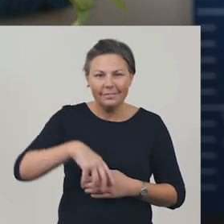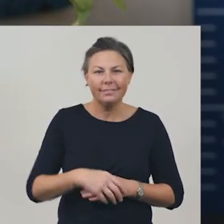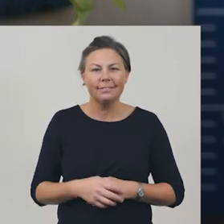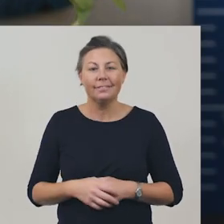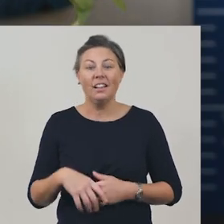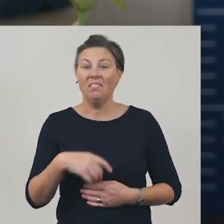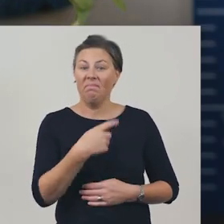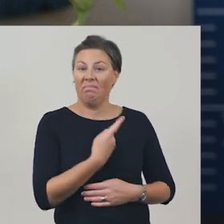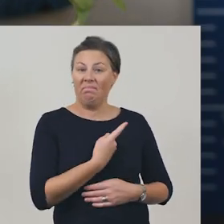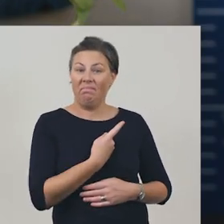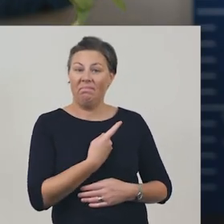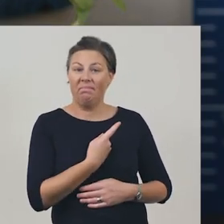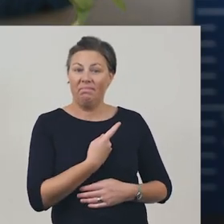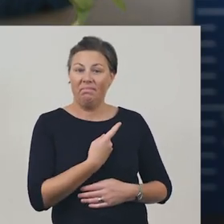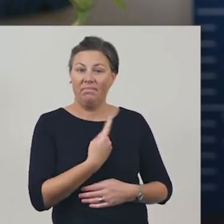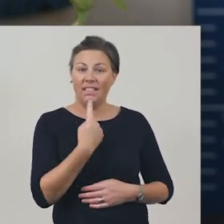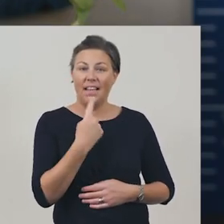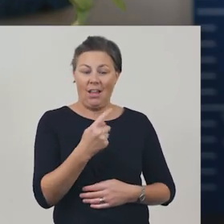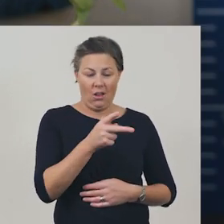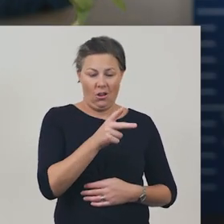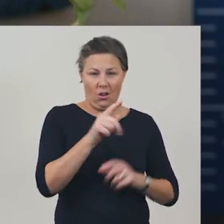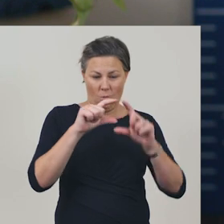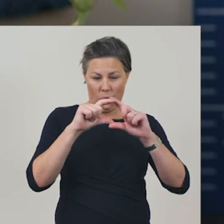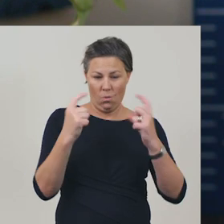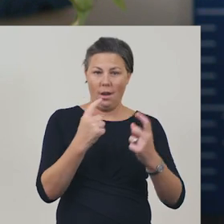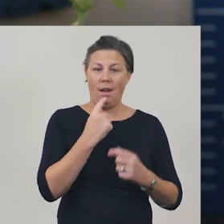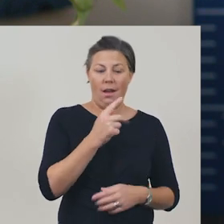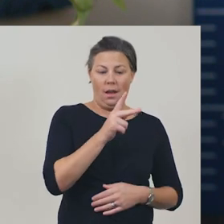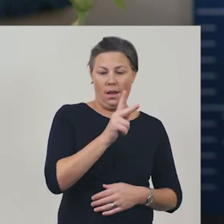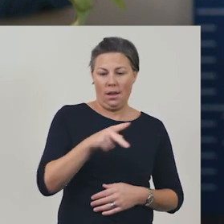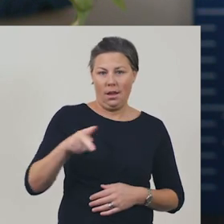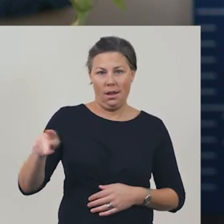This one says ‘repetition’.